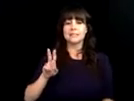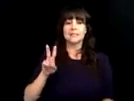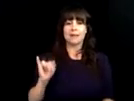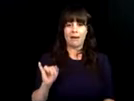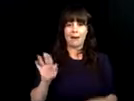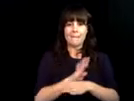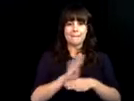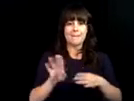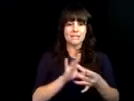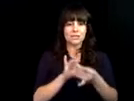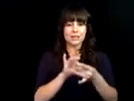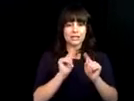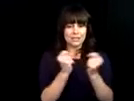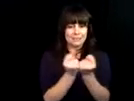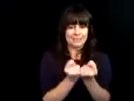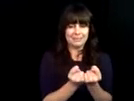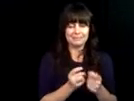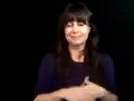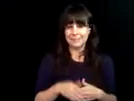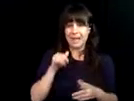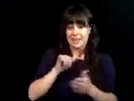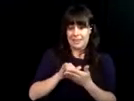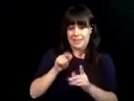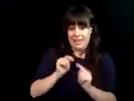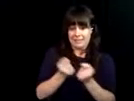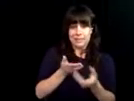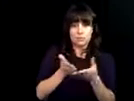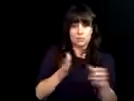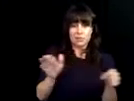happy anniversary! >> I would now like to introduce you